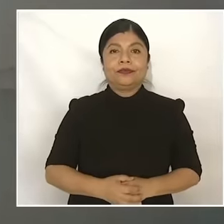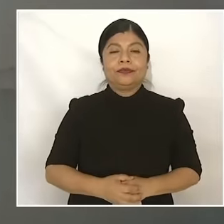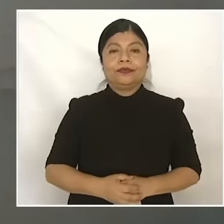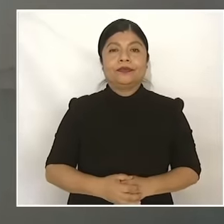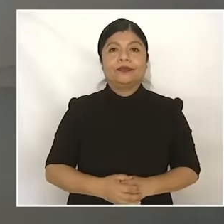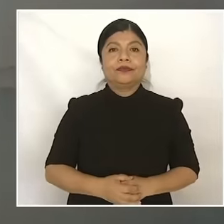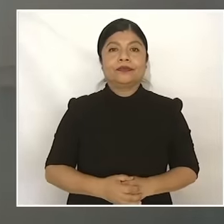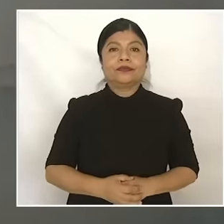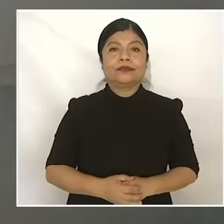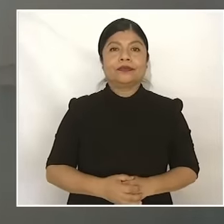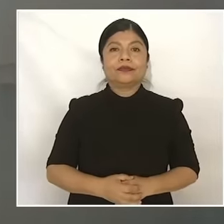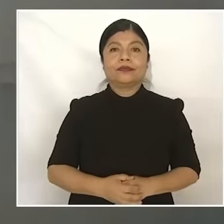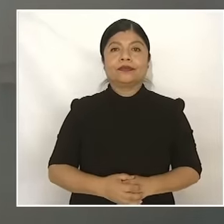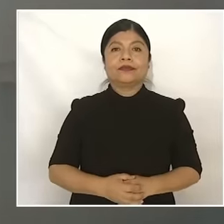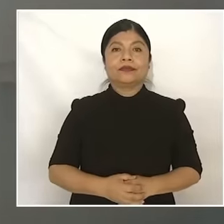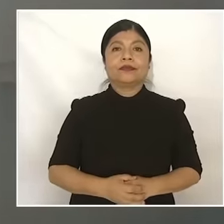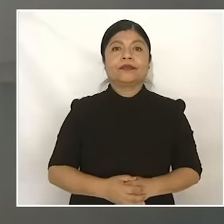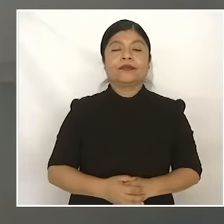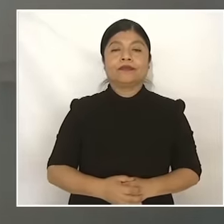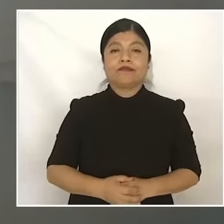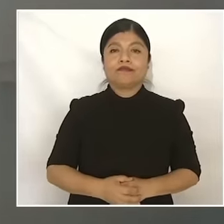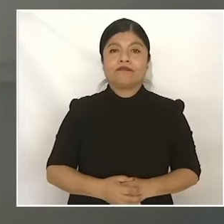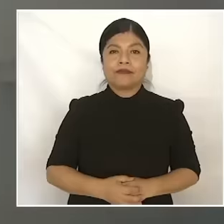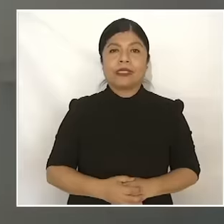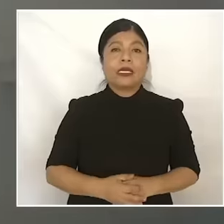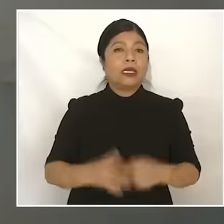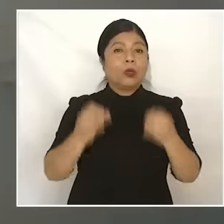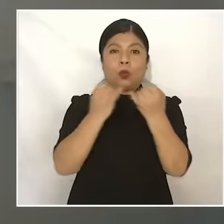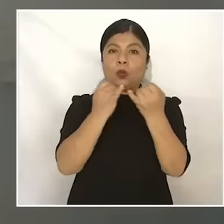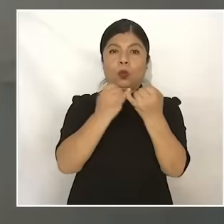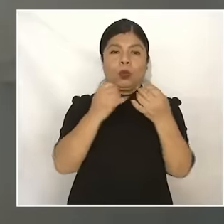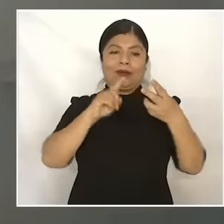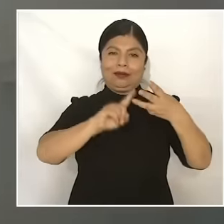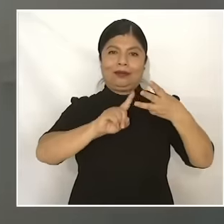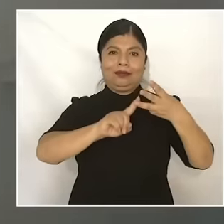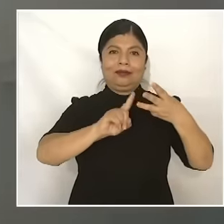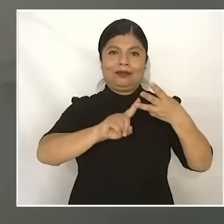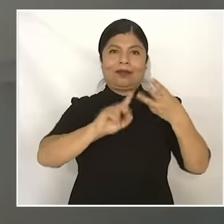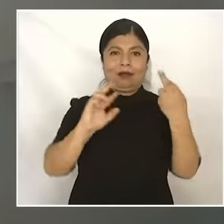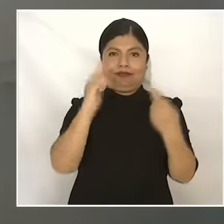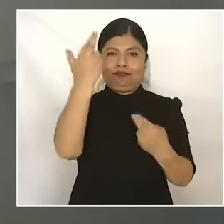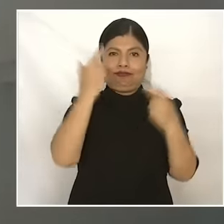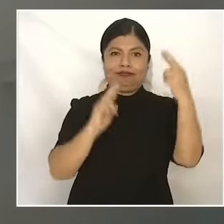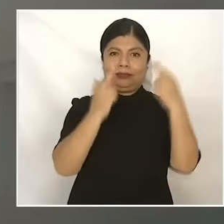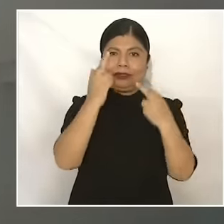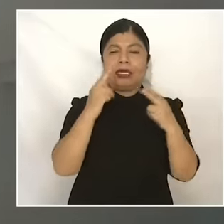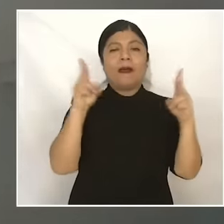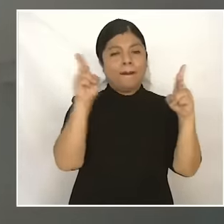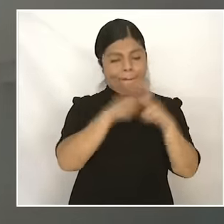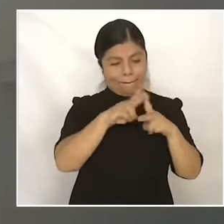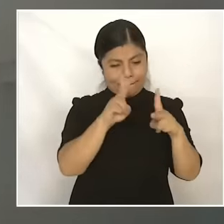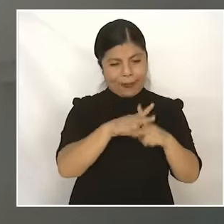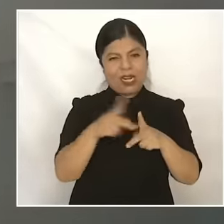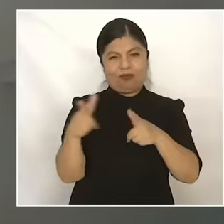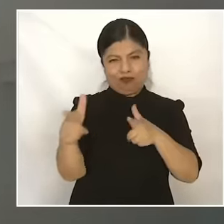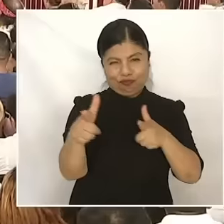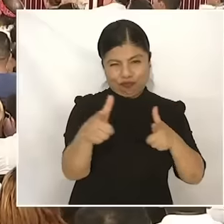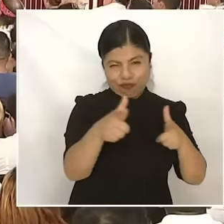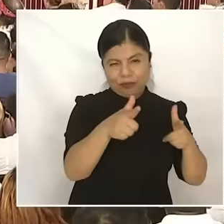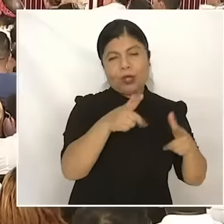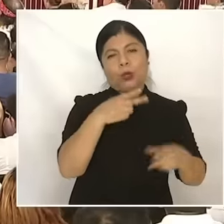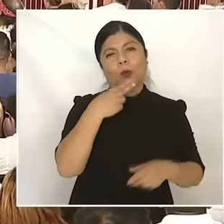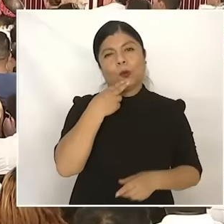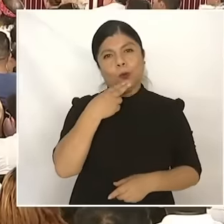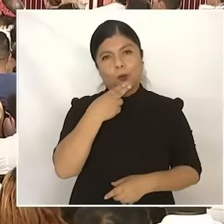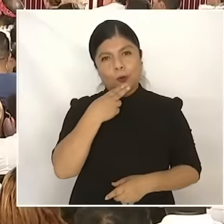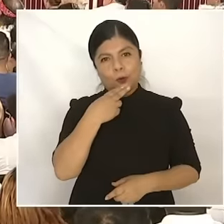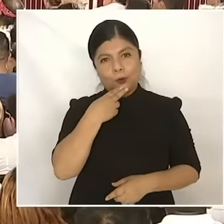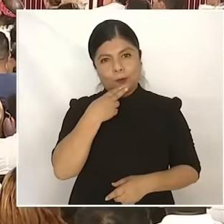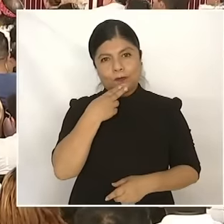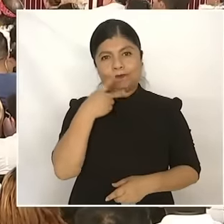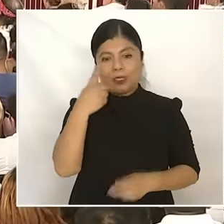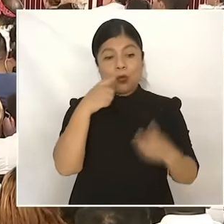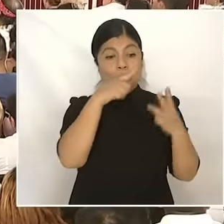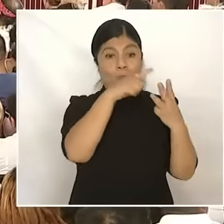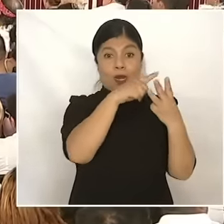weapons, but thanks to that, the right of the peasants to the land was respected.